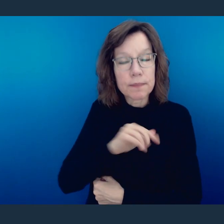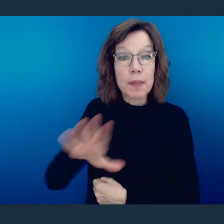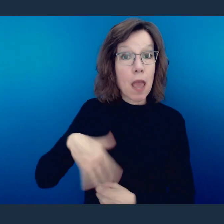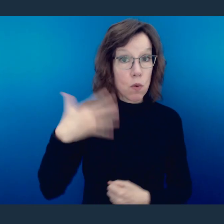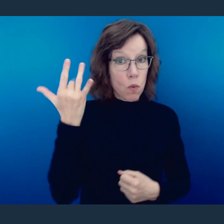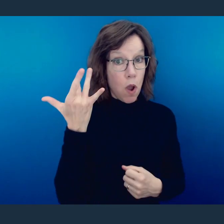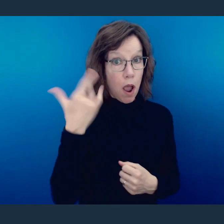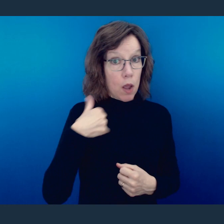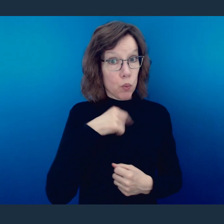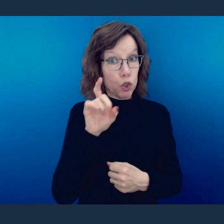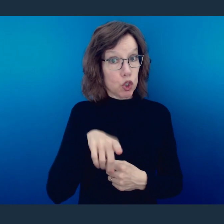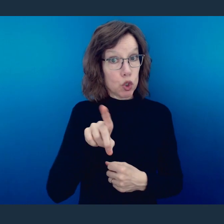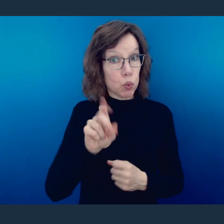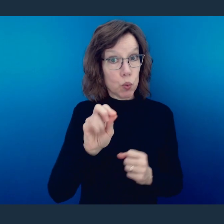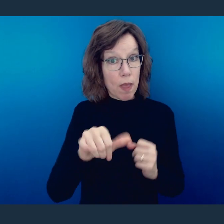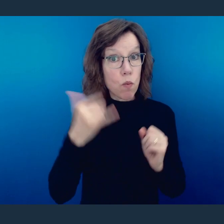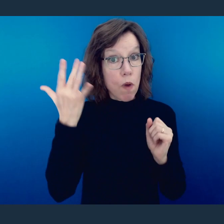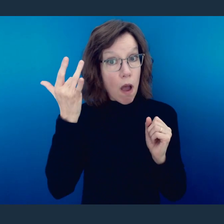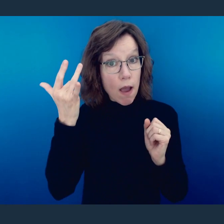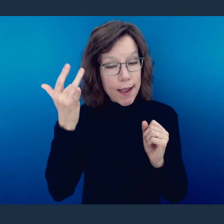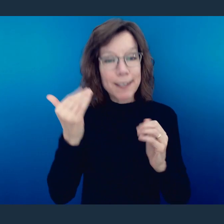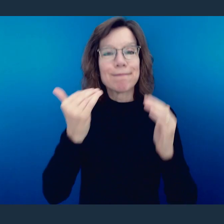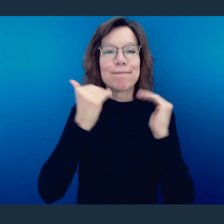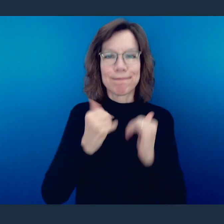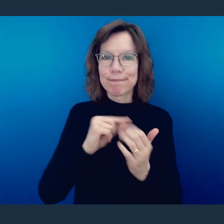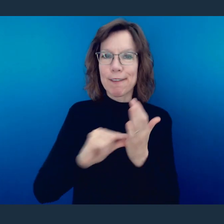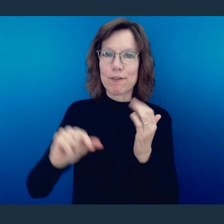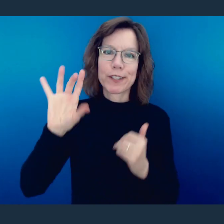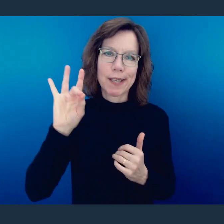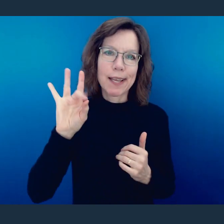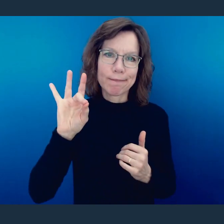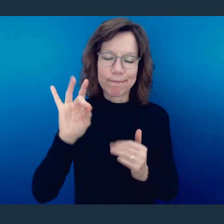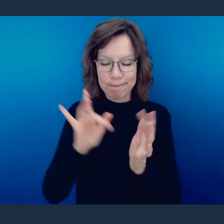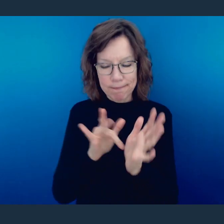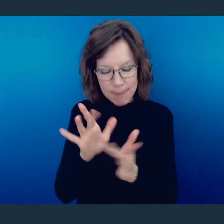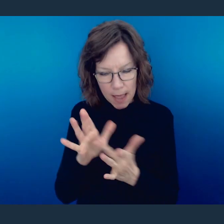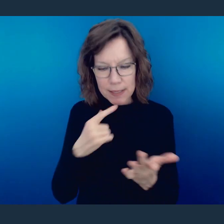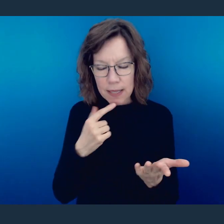And why do we do these things? We do these things because here down in verse 8, the Bible